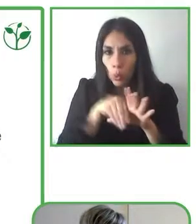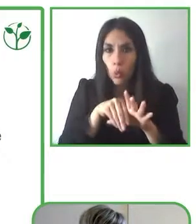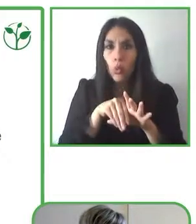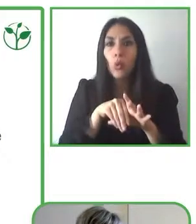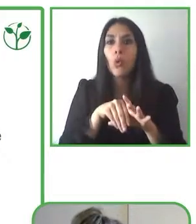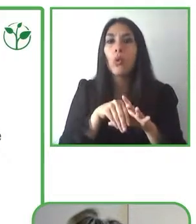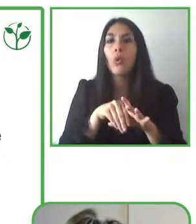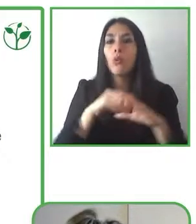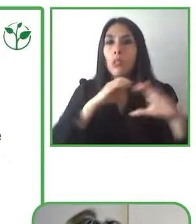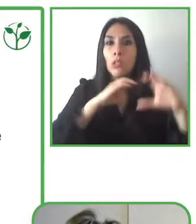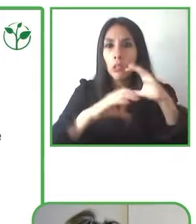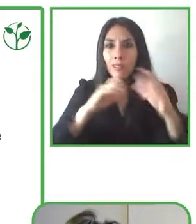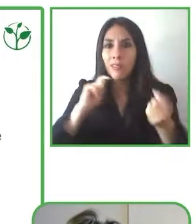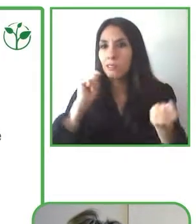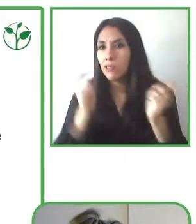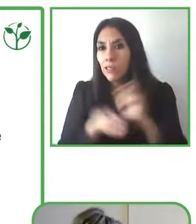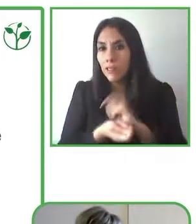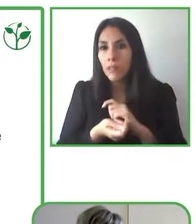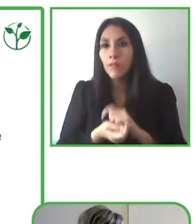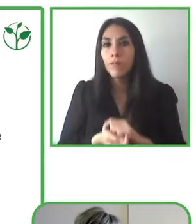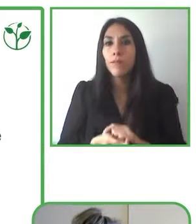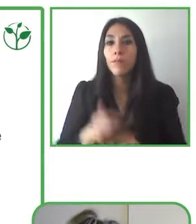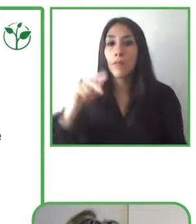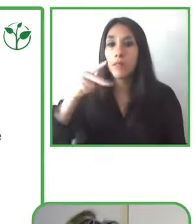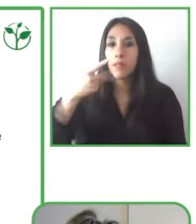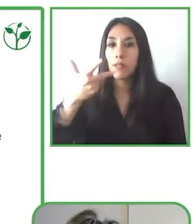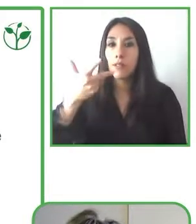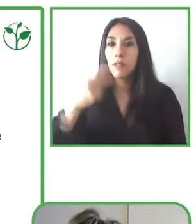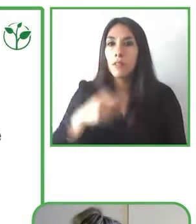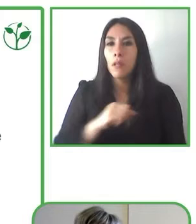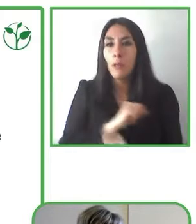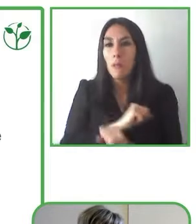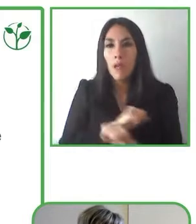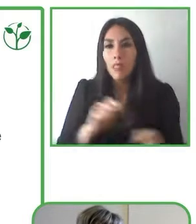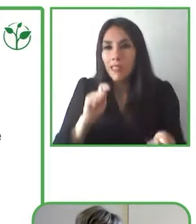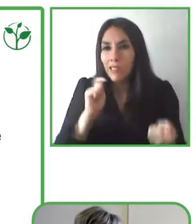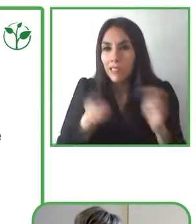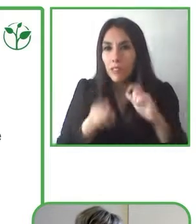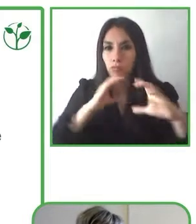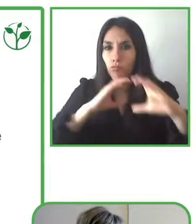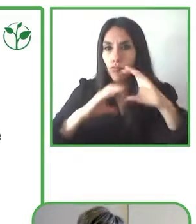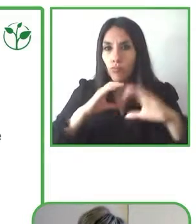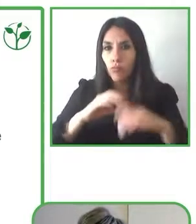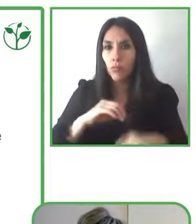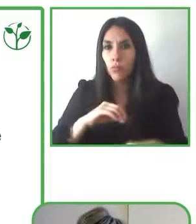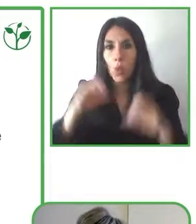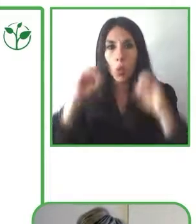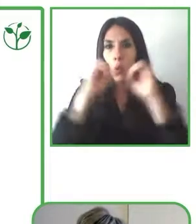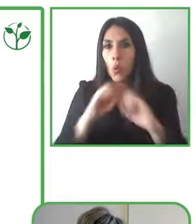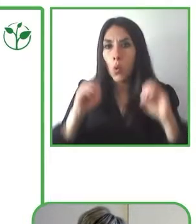furthermore, it's impossible to transform communication without the support of digital